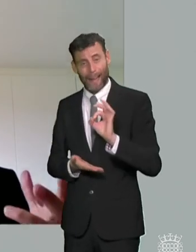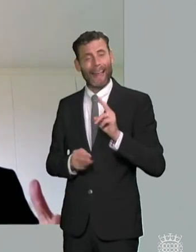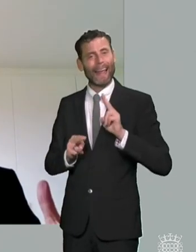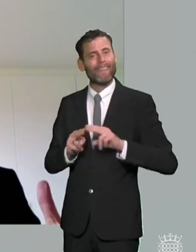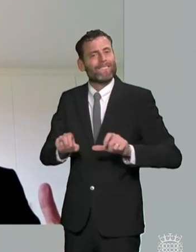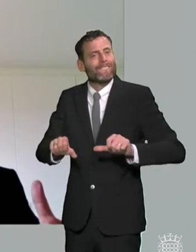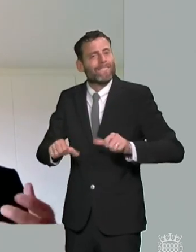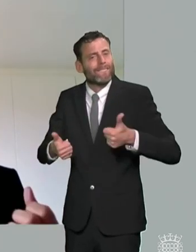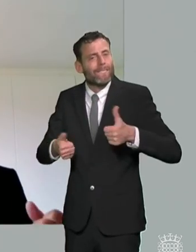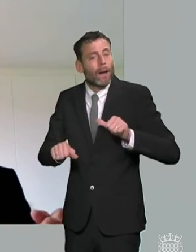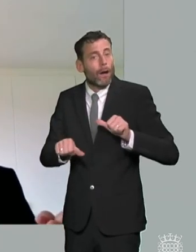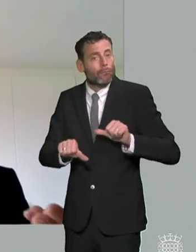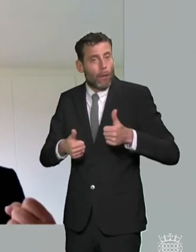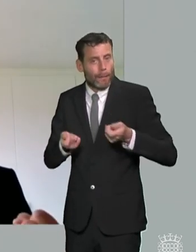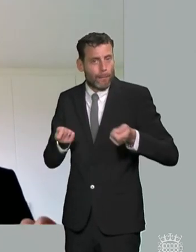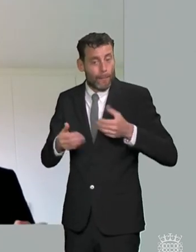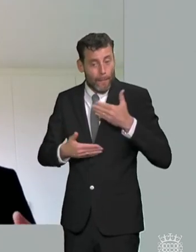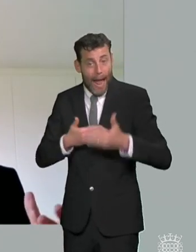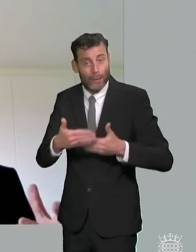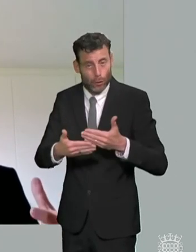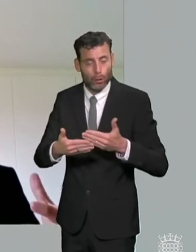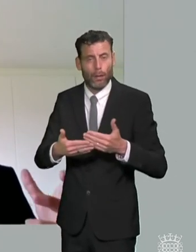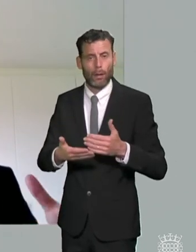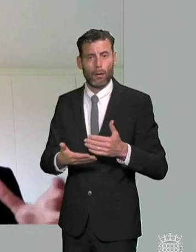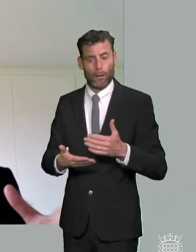authorities being able to get the right evidence from the health service and and there aren't the